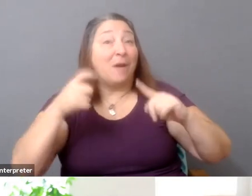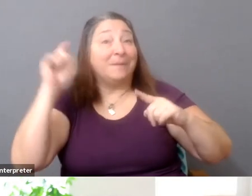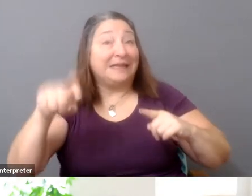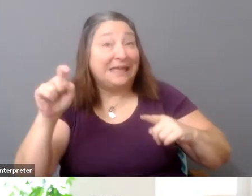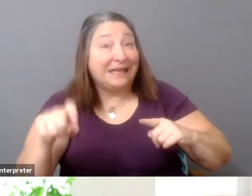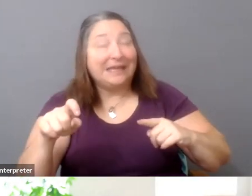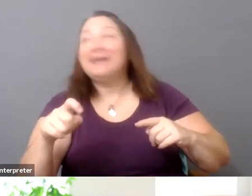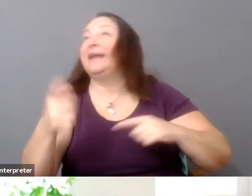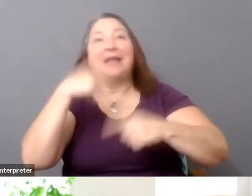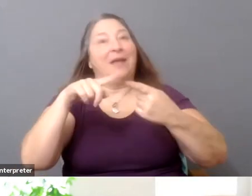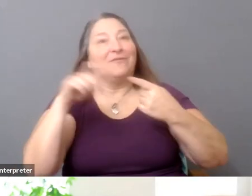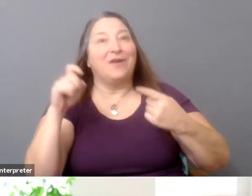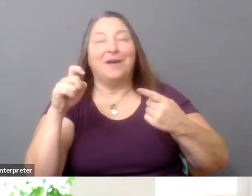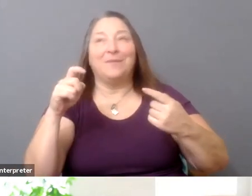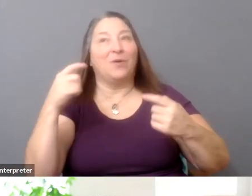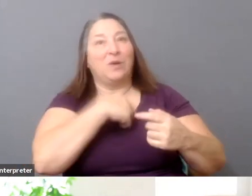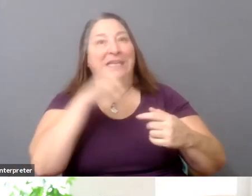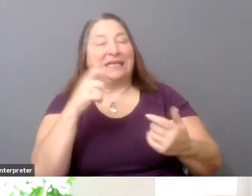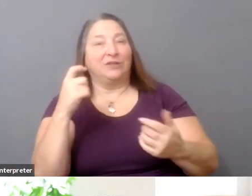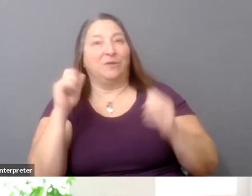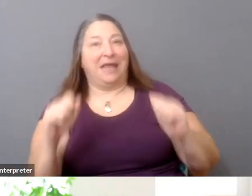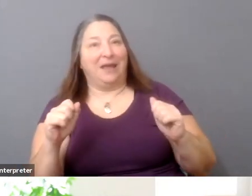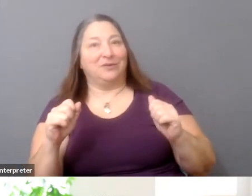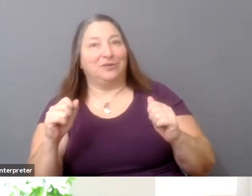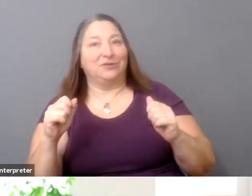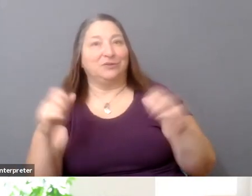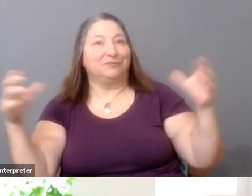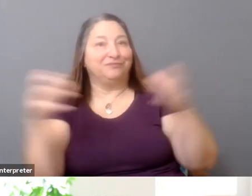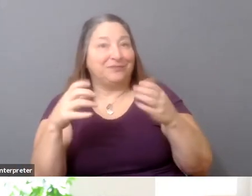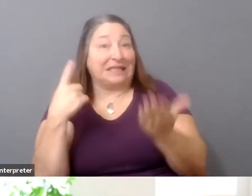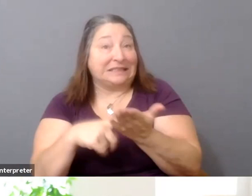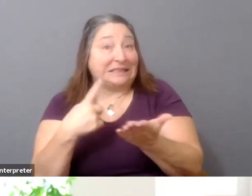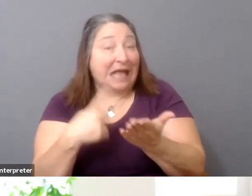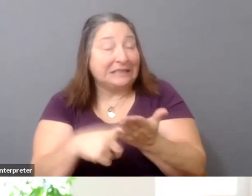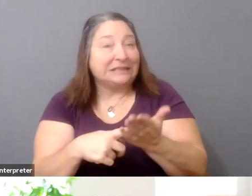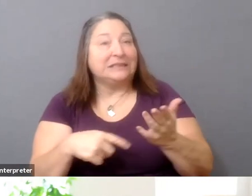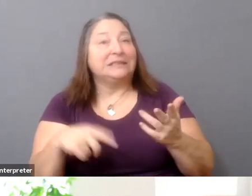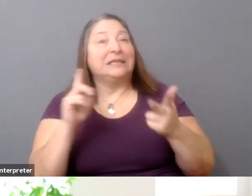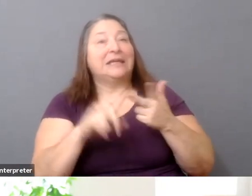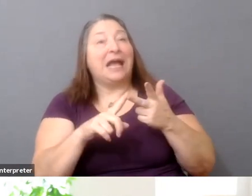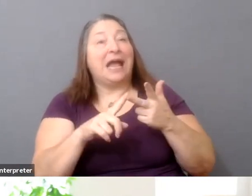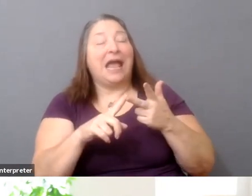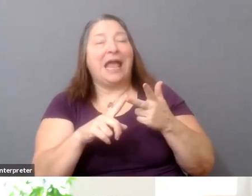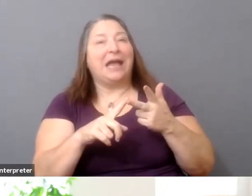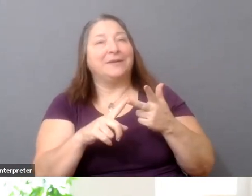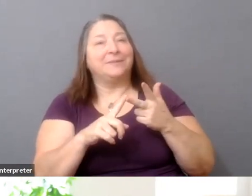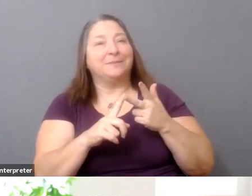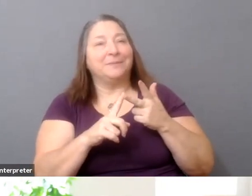to be able to discuss. And I'm curious, Gary, because I know, you know, you've worked